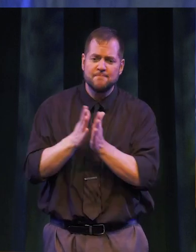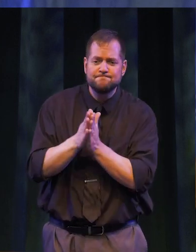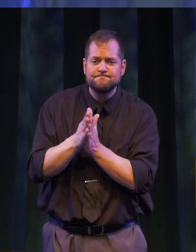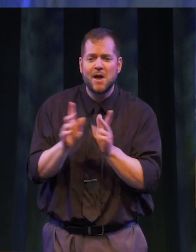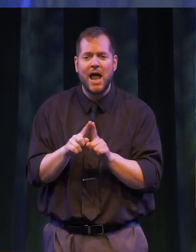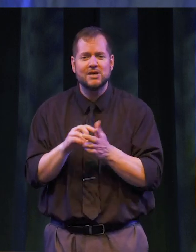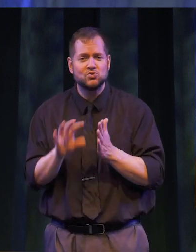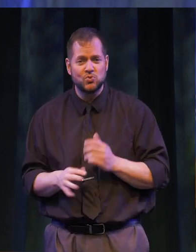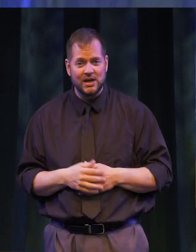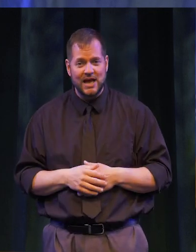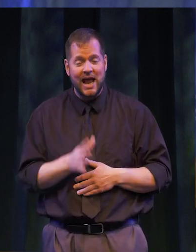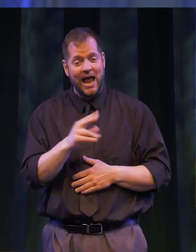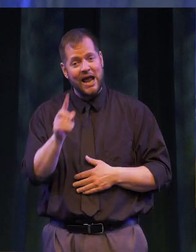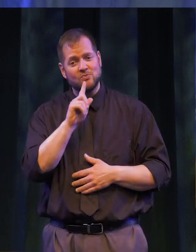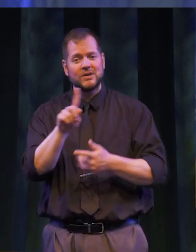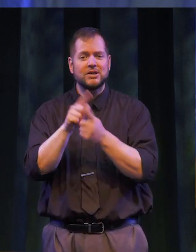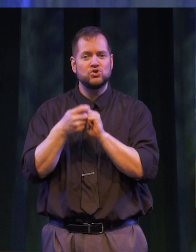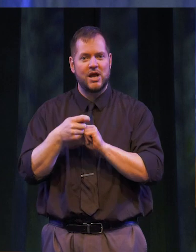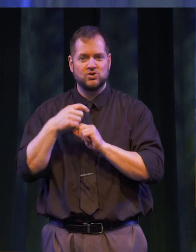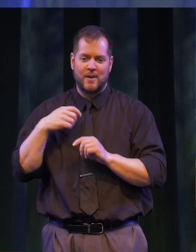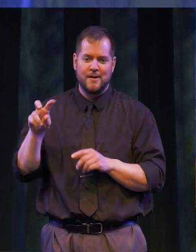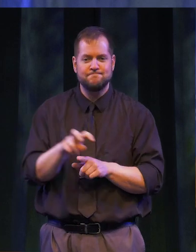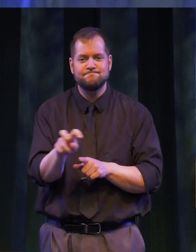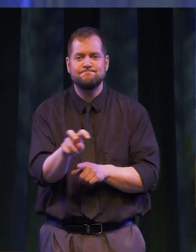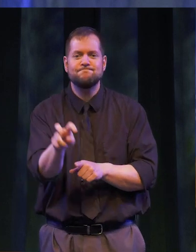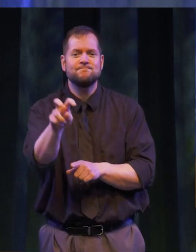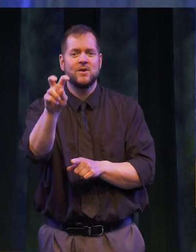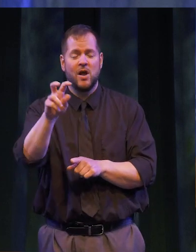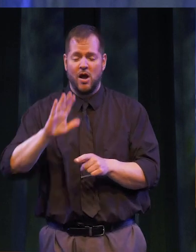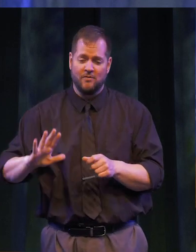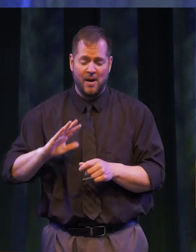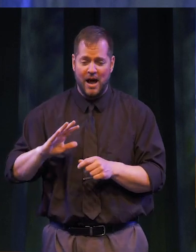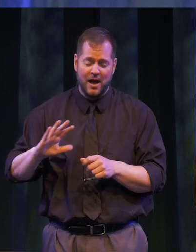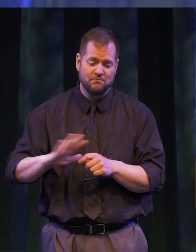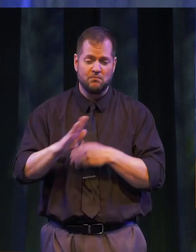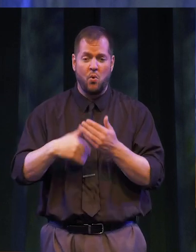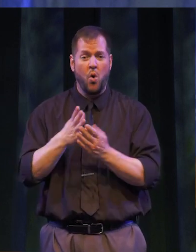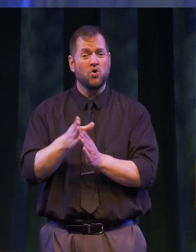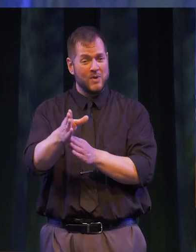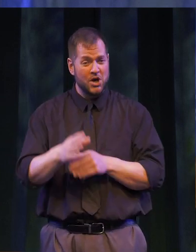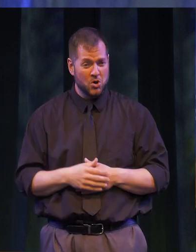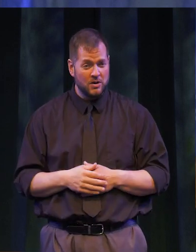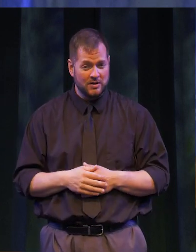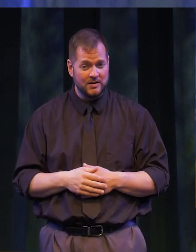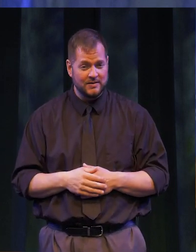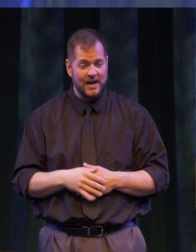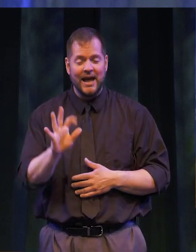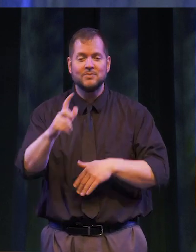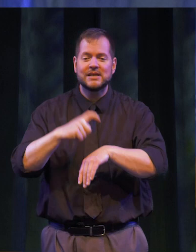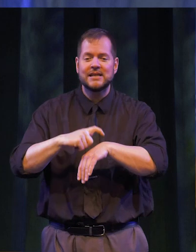a student—and -- indeed -- changed the trajectory of my entire career. It was at that time—I